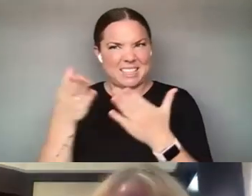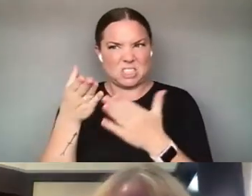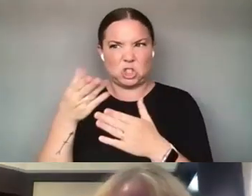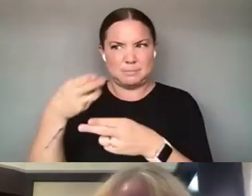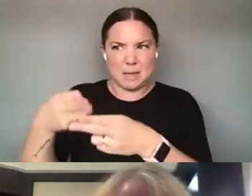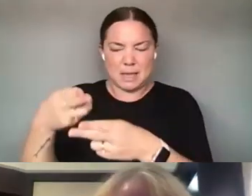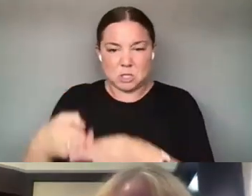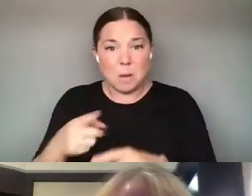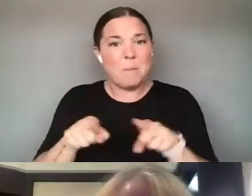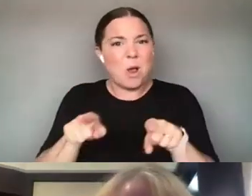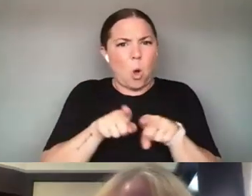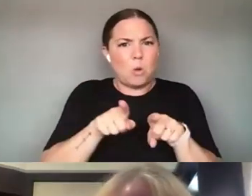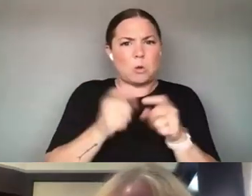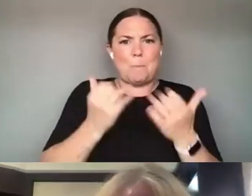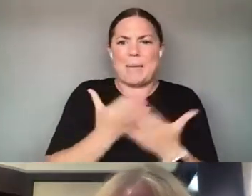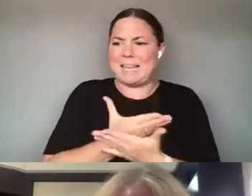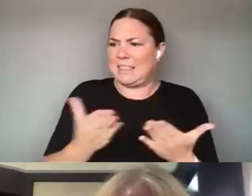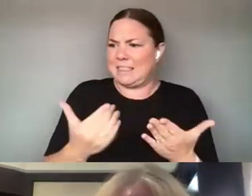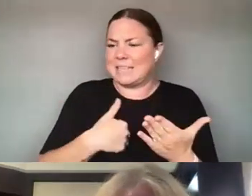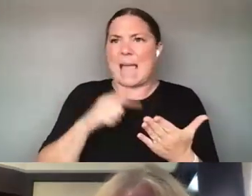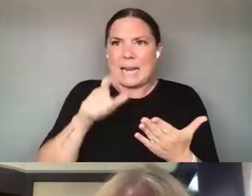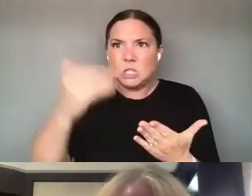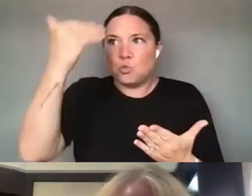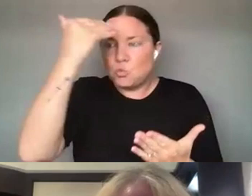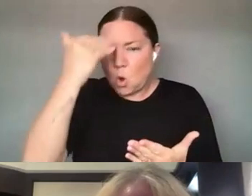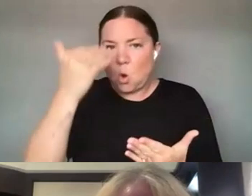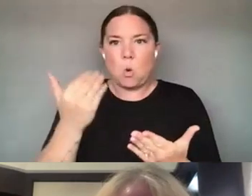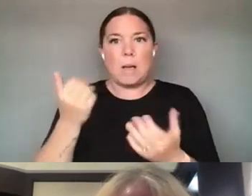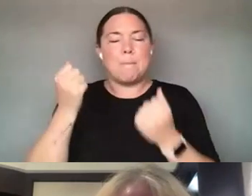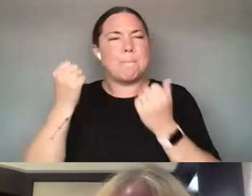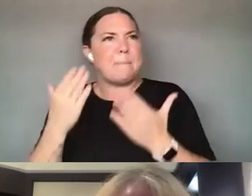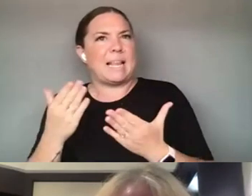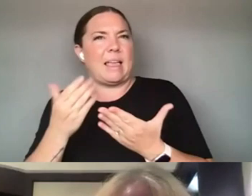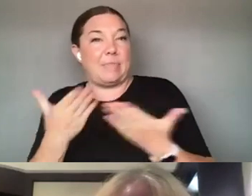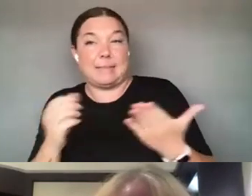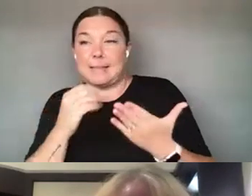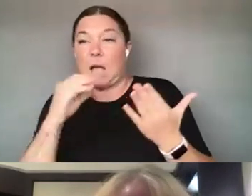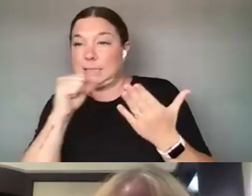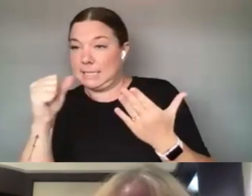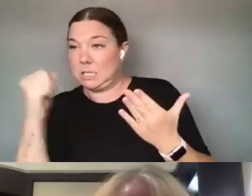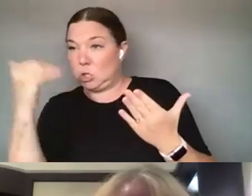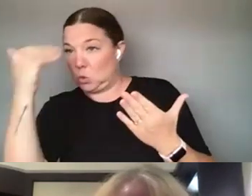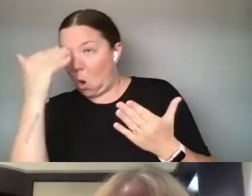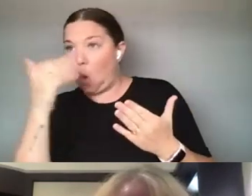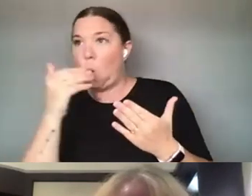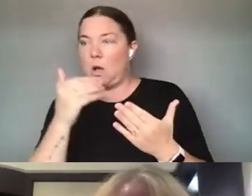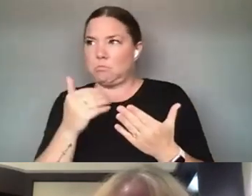TO KNOW, THAT I NEEDED TO KNOW. A BUNCH OF UNKNOWN UNKNOWNS FOR ME. AND SO YOU KNOW AS I THINK ABOUT